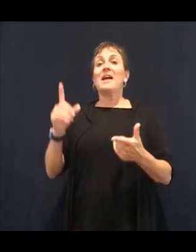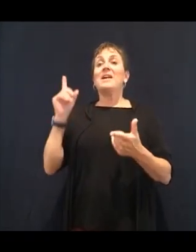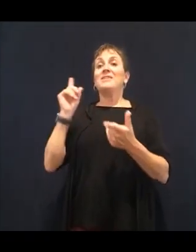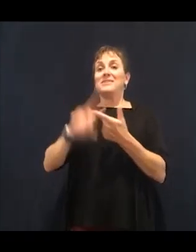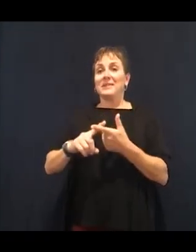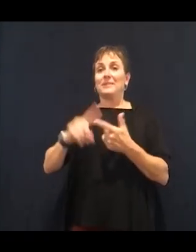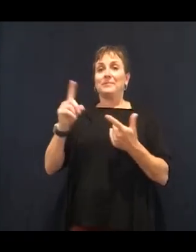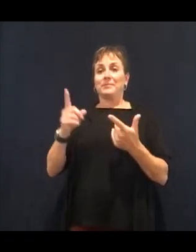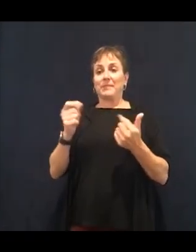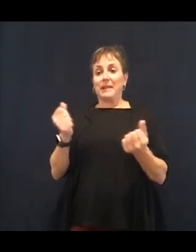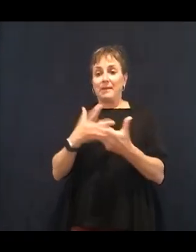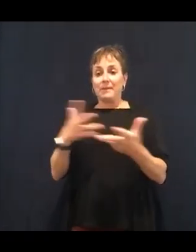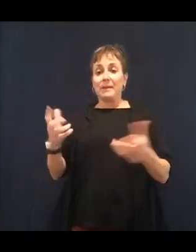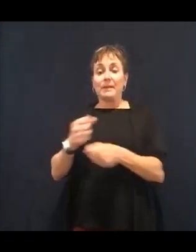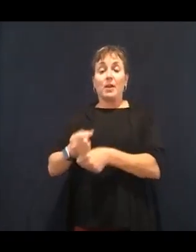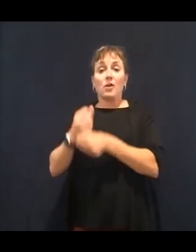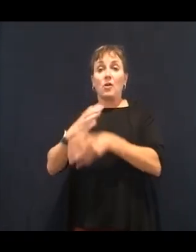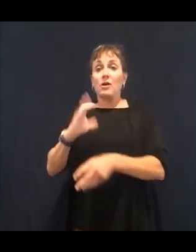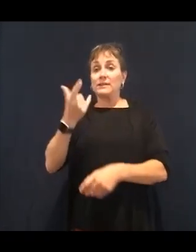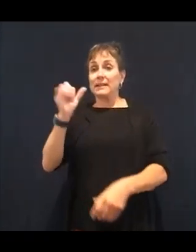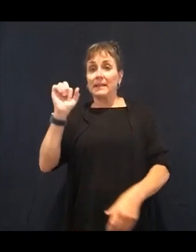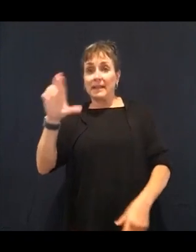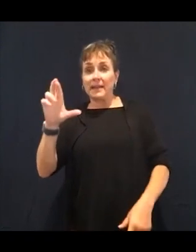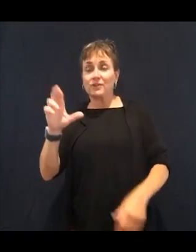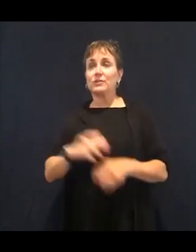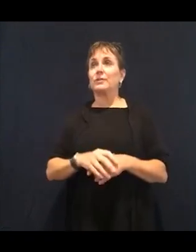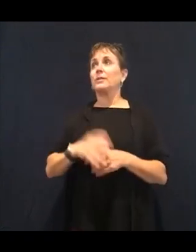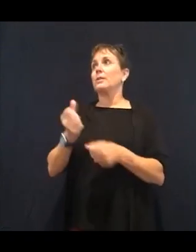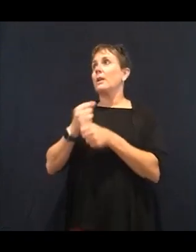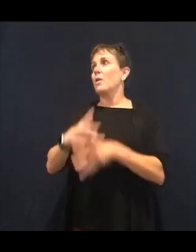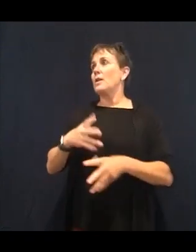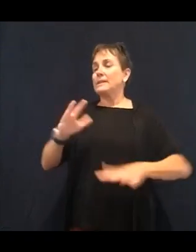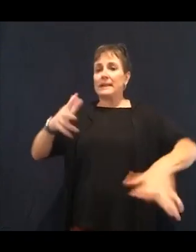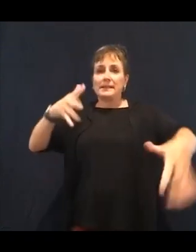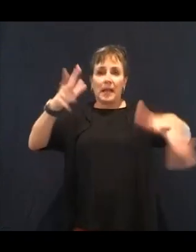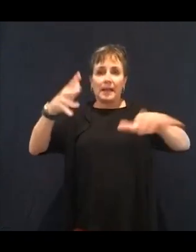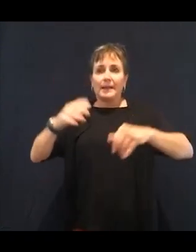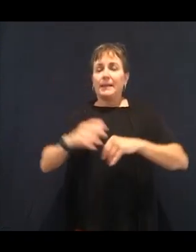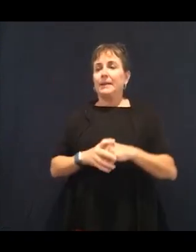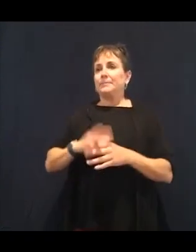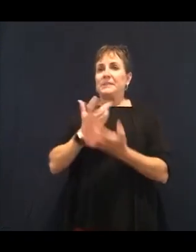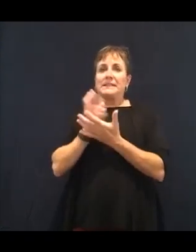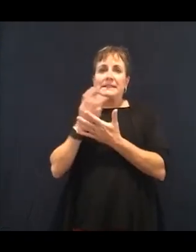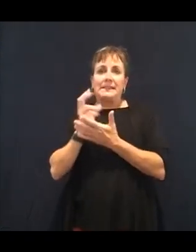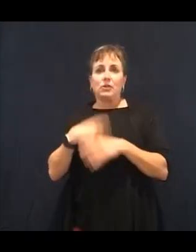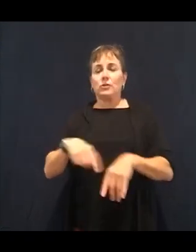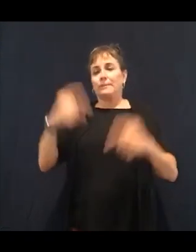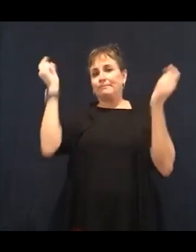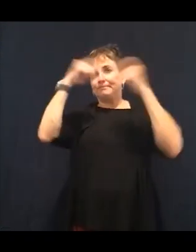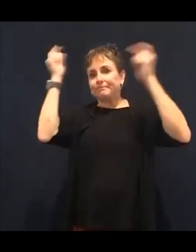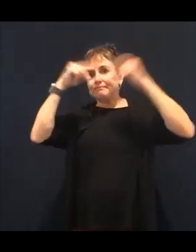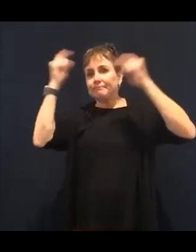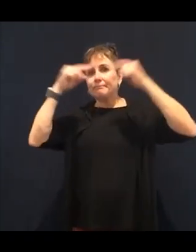migraines. But most importantly, it depletes